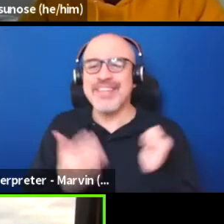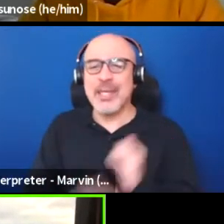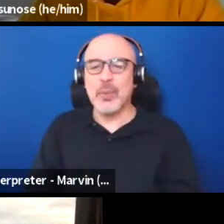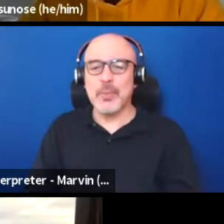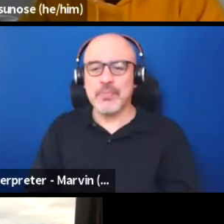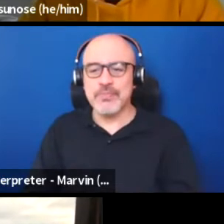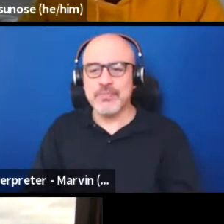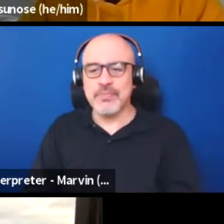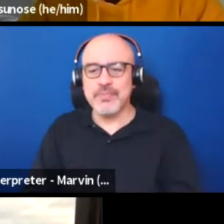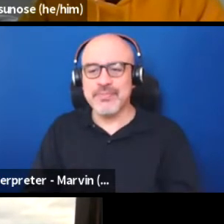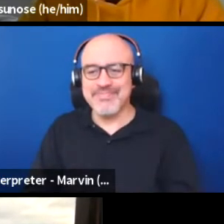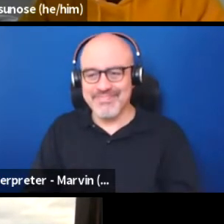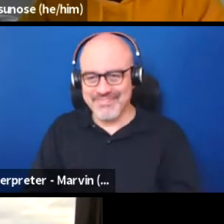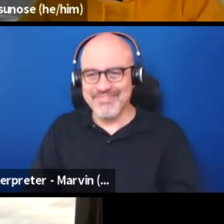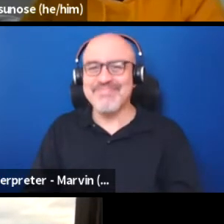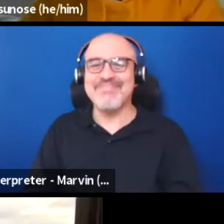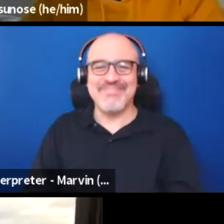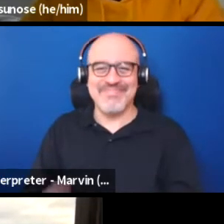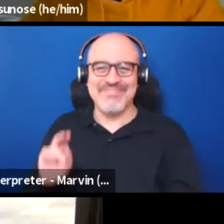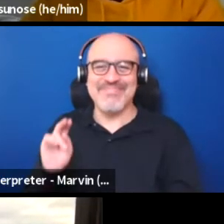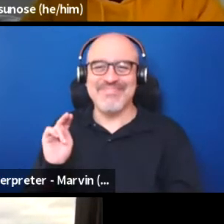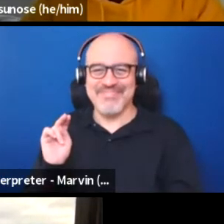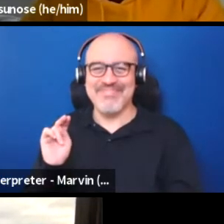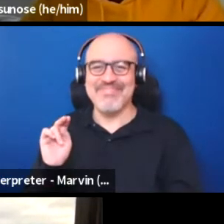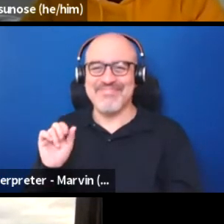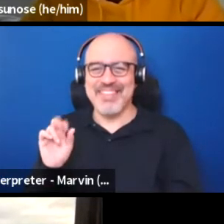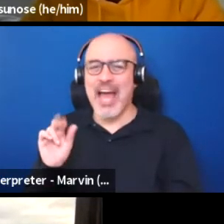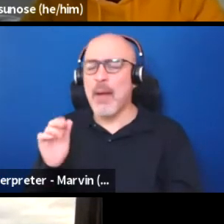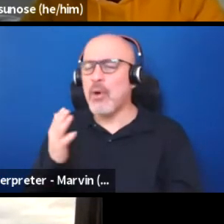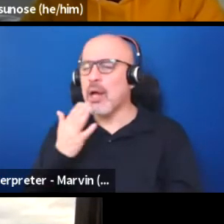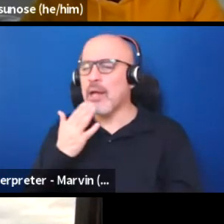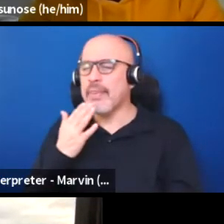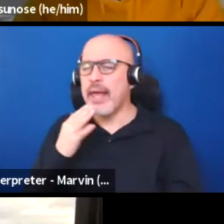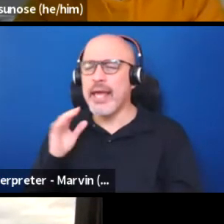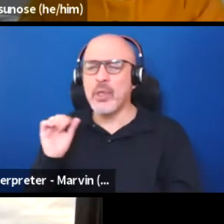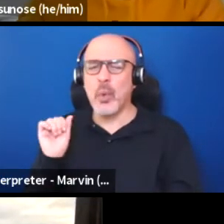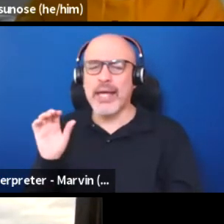Thank you so much for sharing that, AC. You're absolutely right about this,